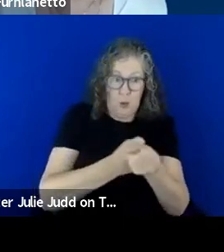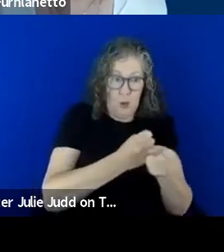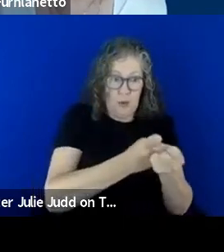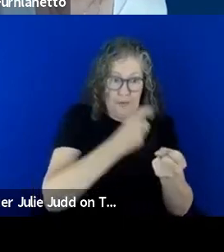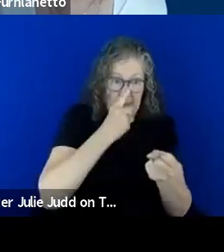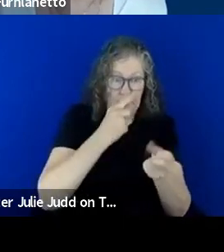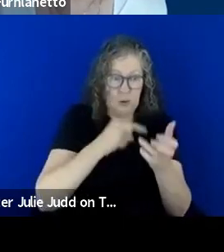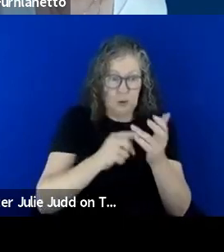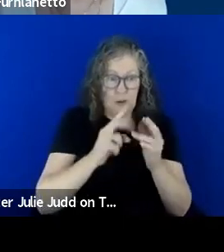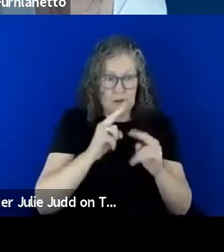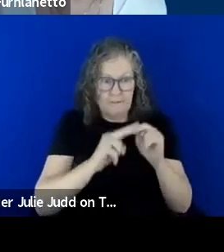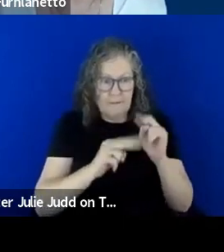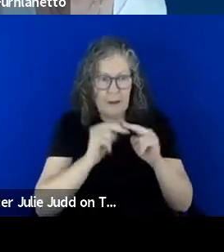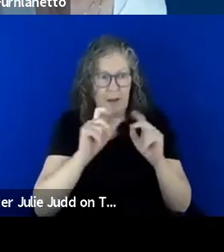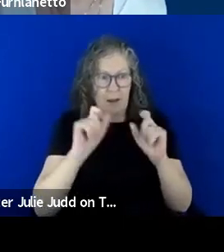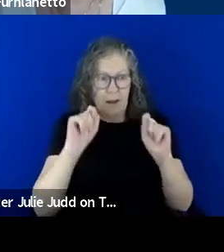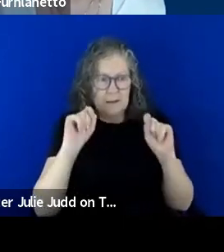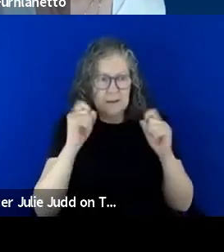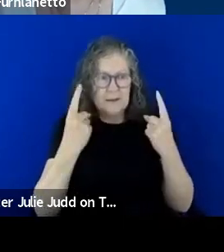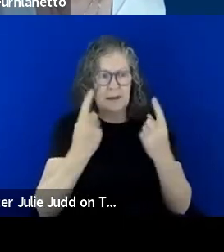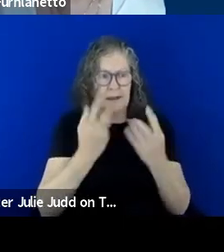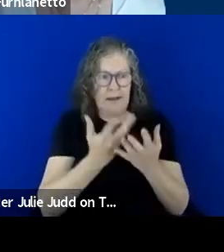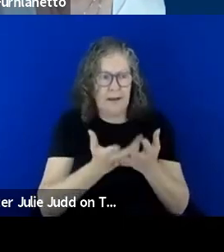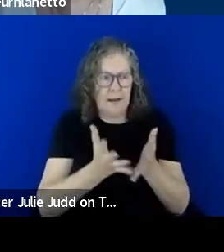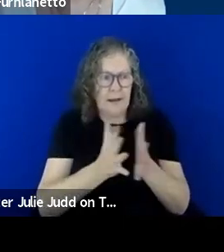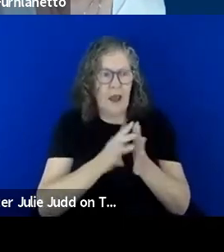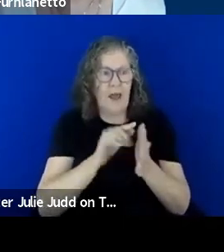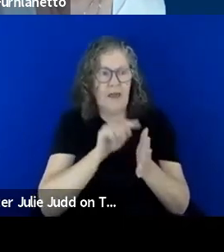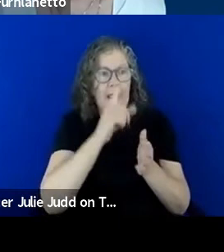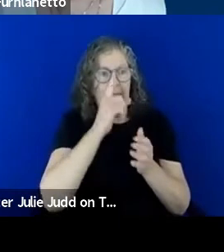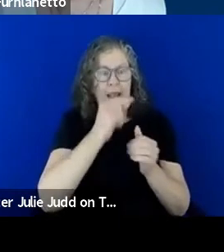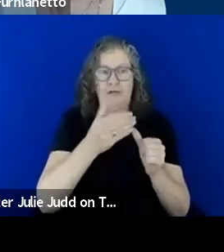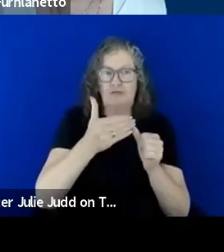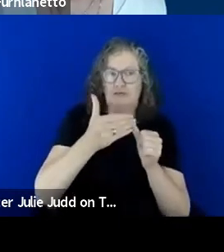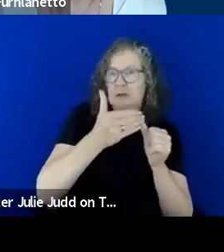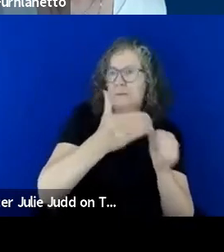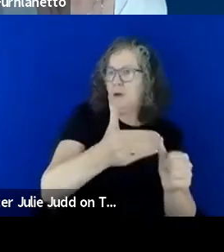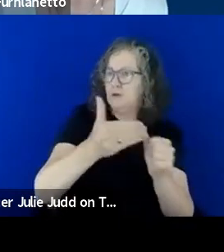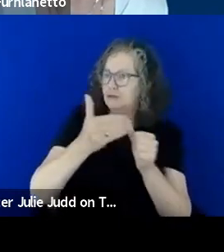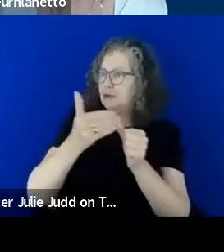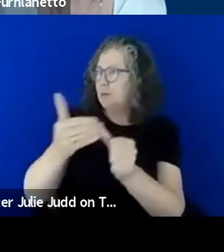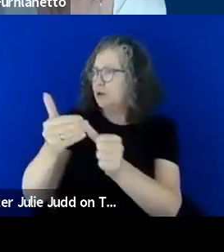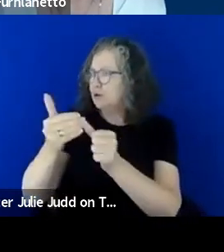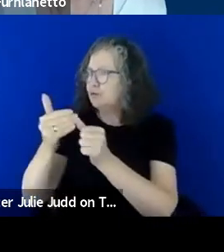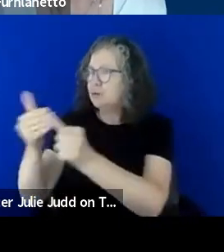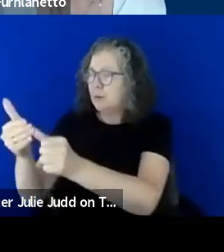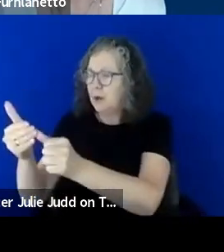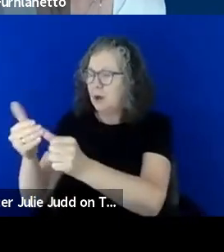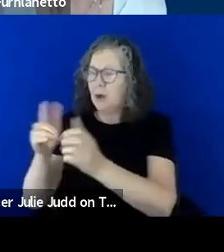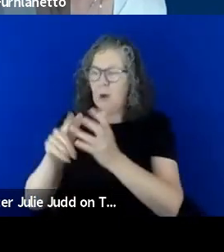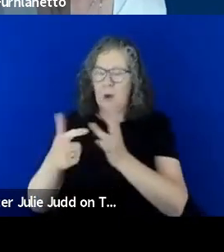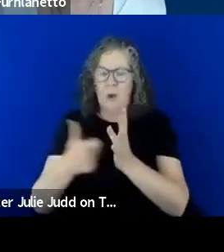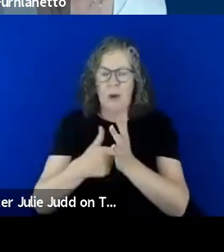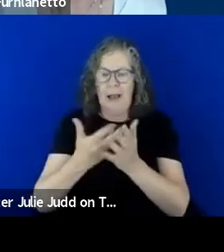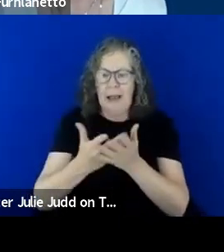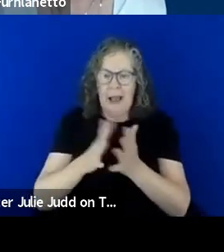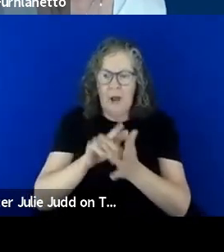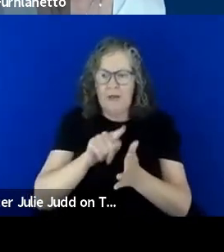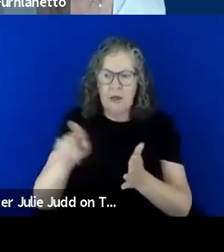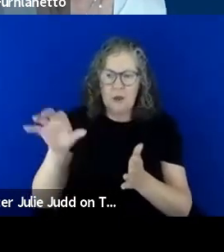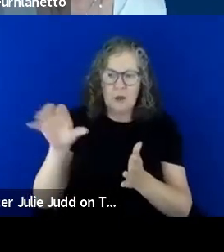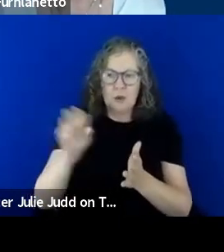an understanding of how they might respond or how they should act to protect themselves